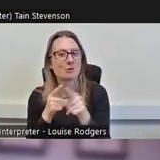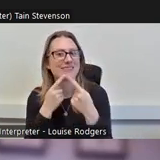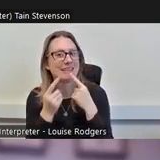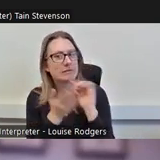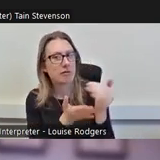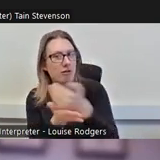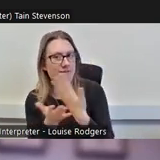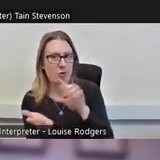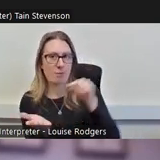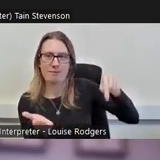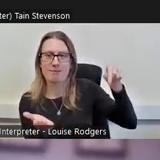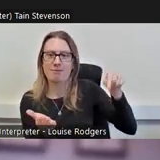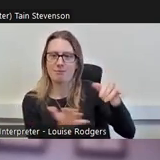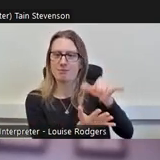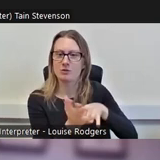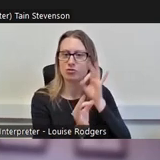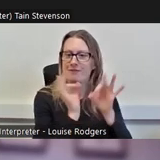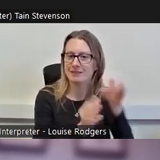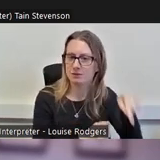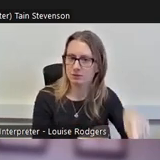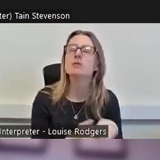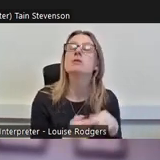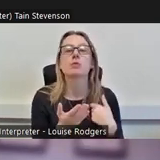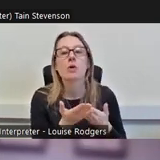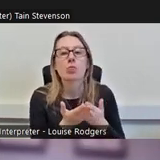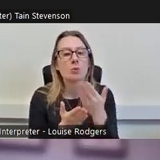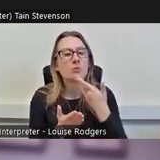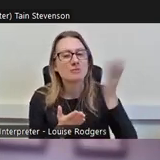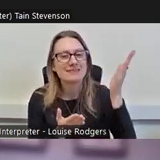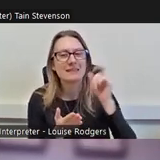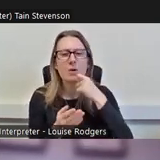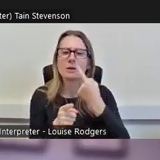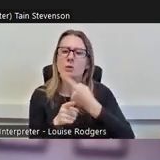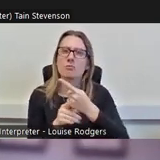comes, from so throughout the presentation I will talk about culture and heritage together.